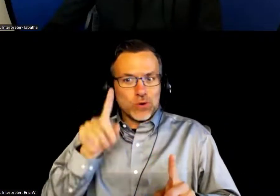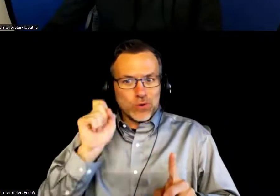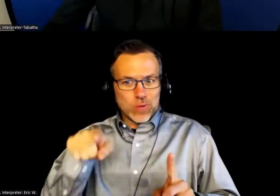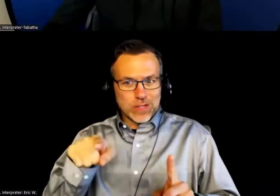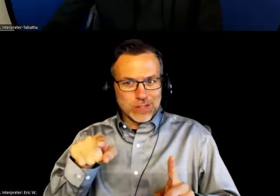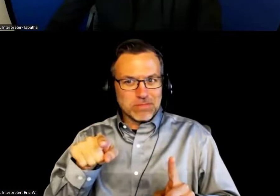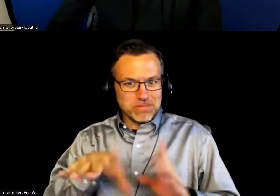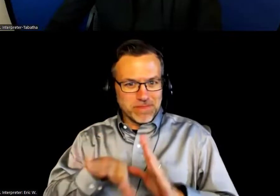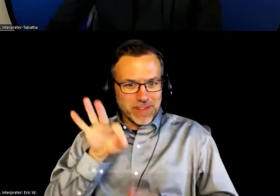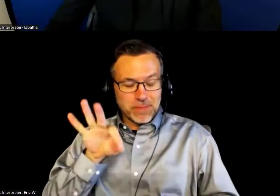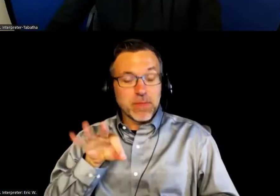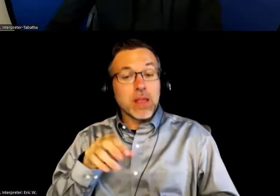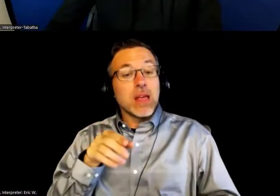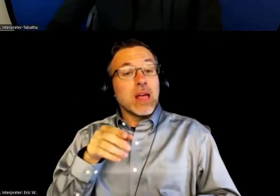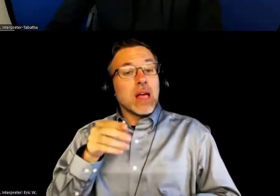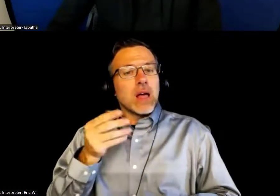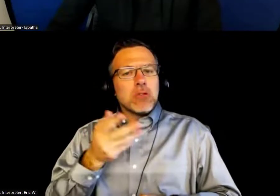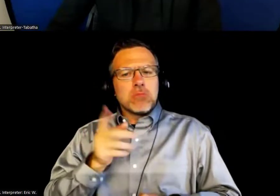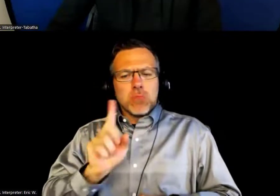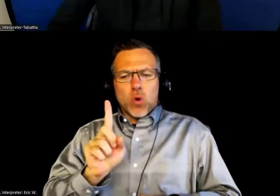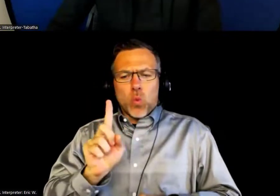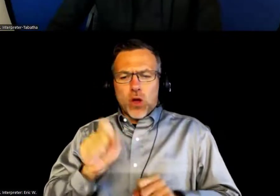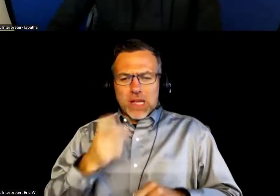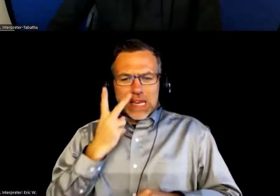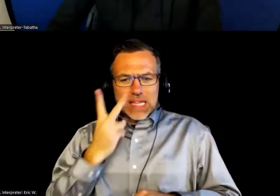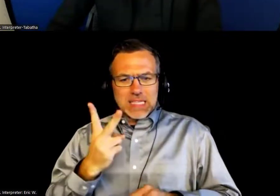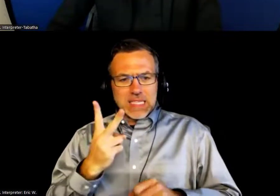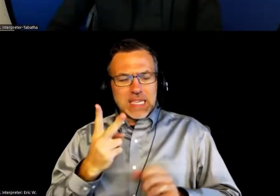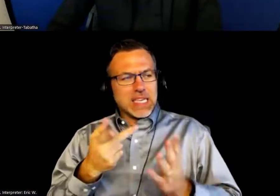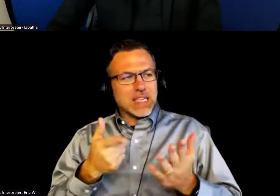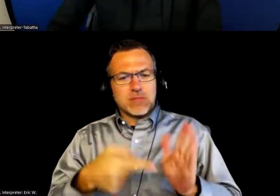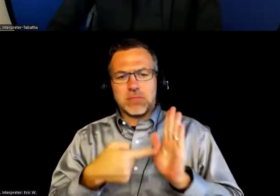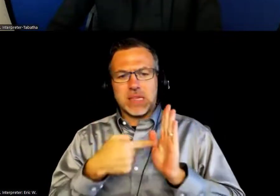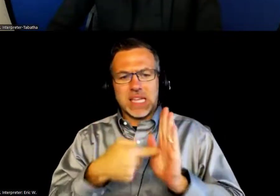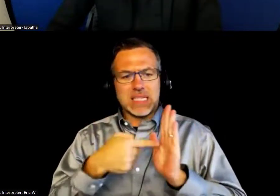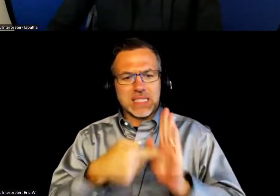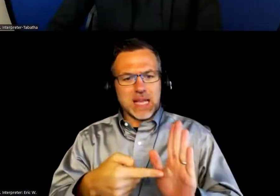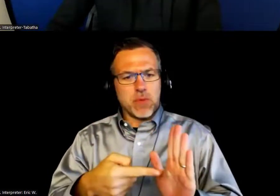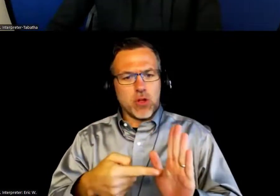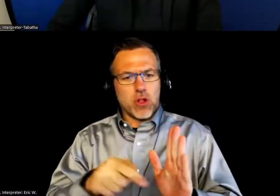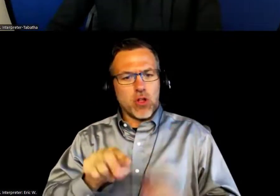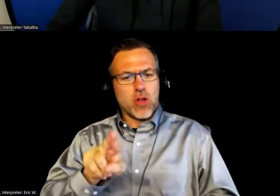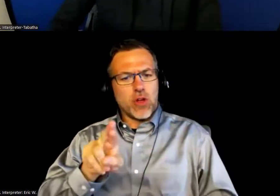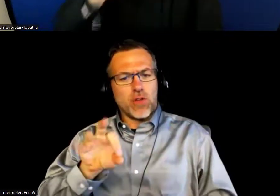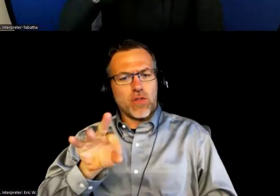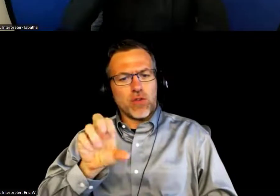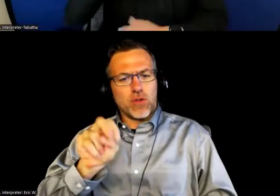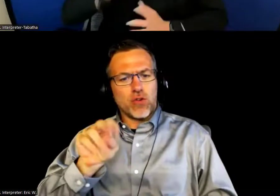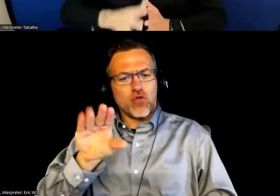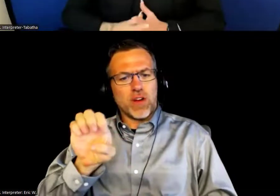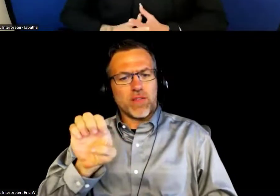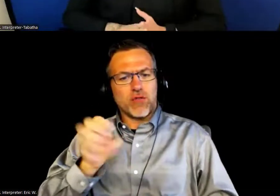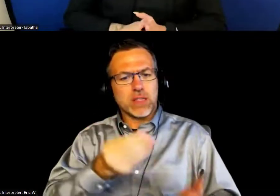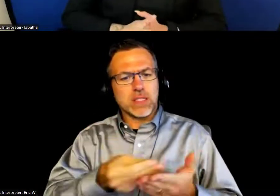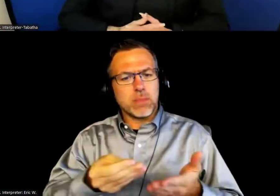Is there an example of reference materials available to help guide us in the process?